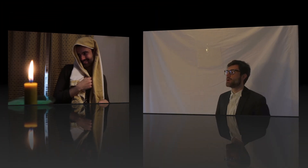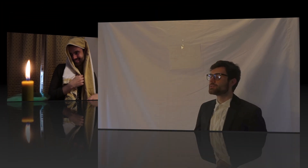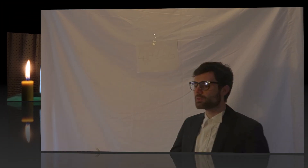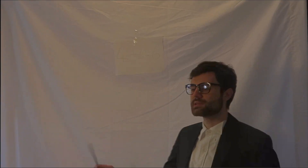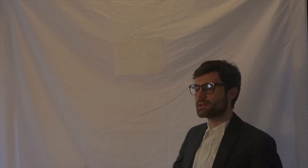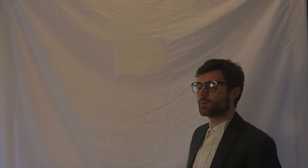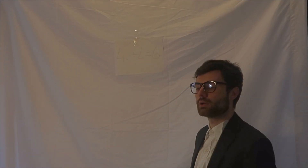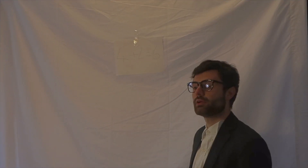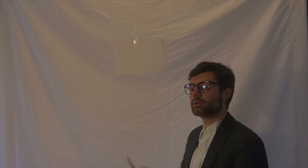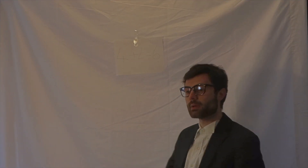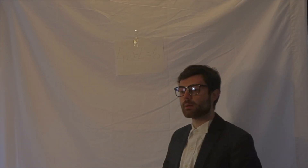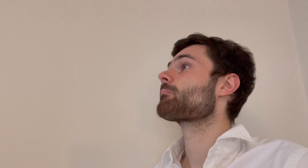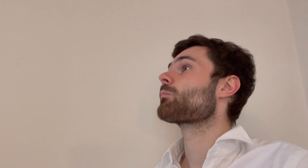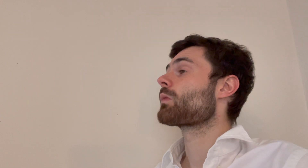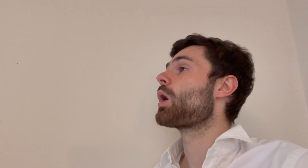So today we are going to do a bit of maths